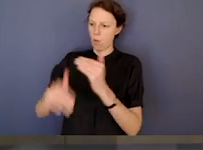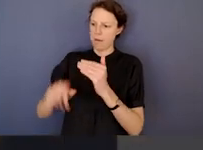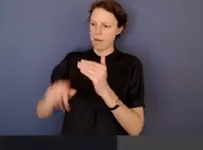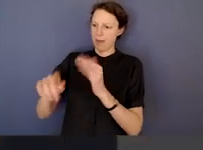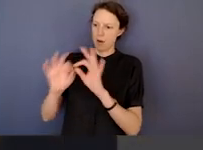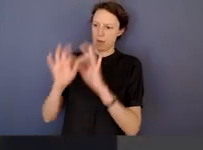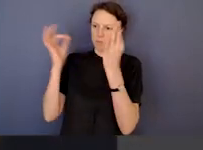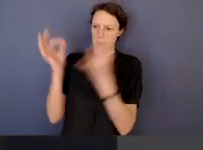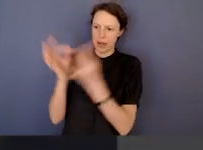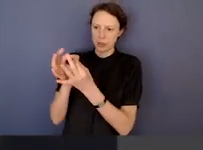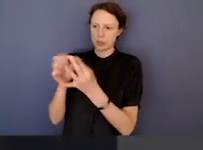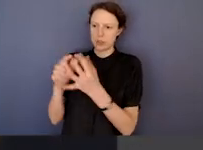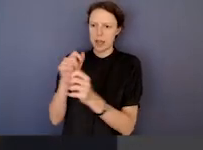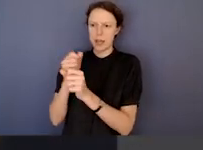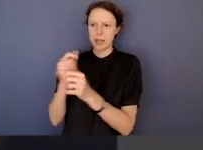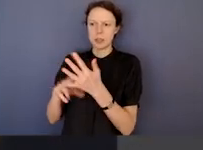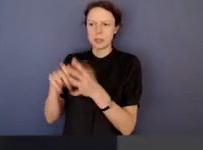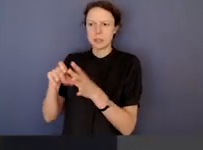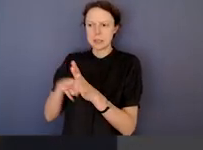in an agency or more generically.